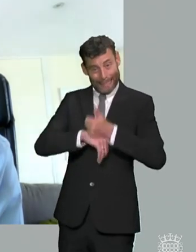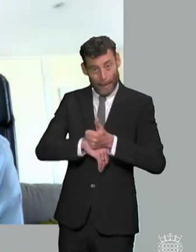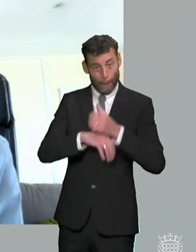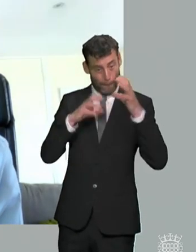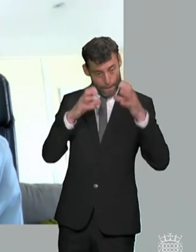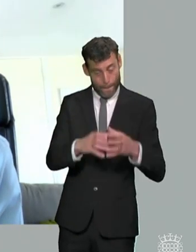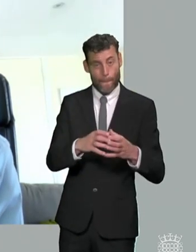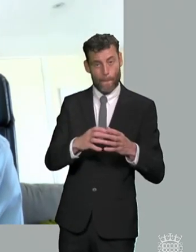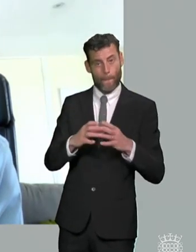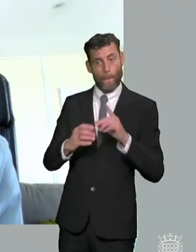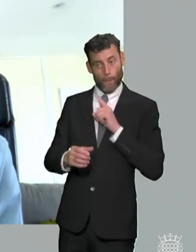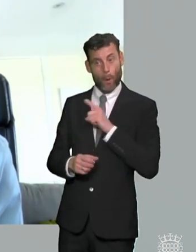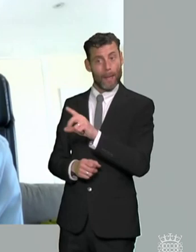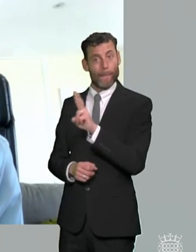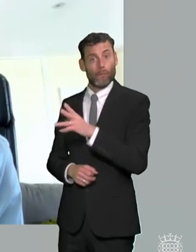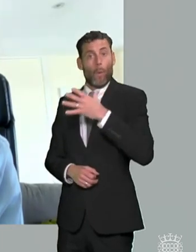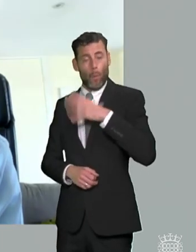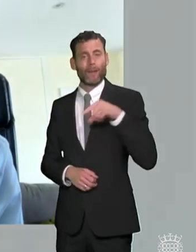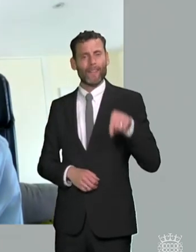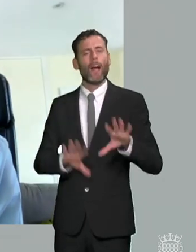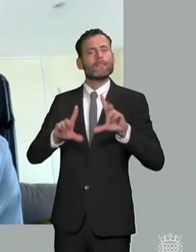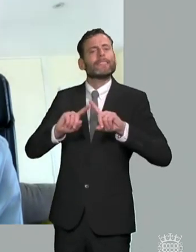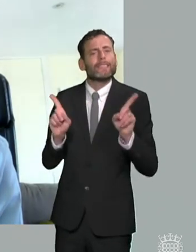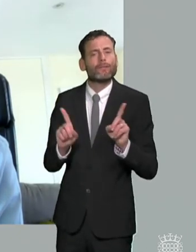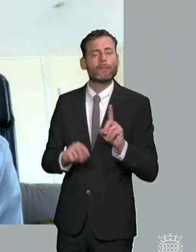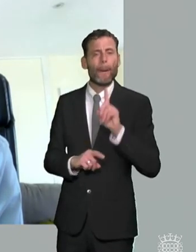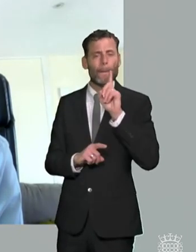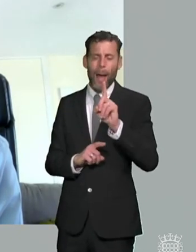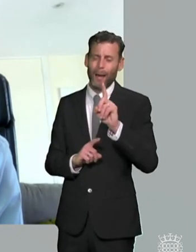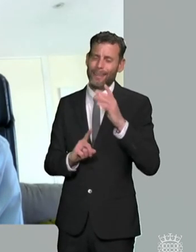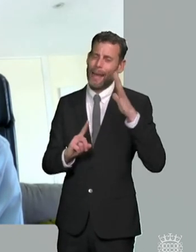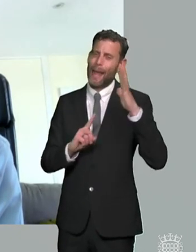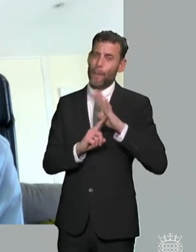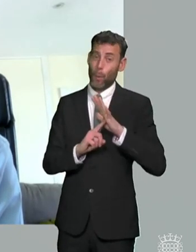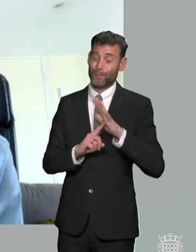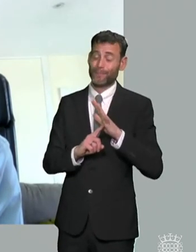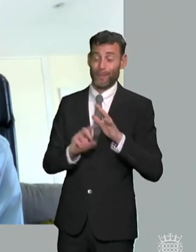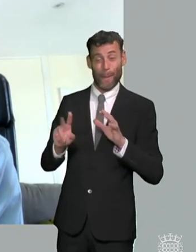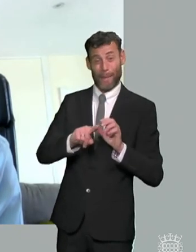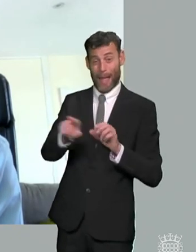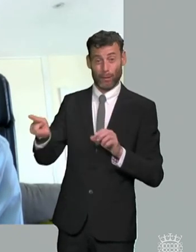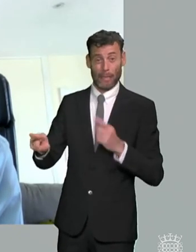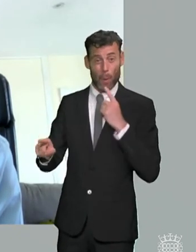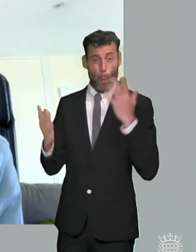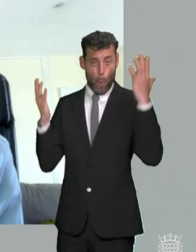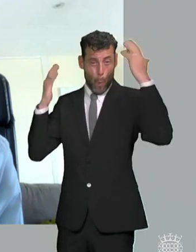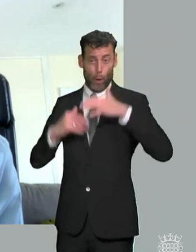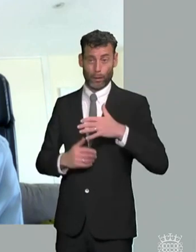family but the overarching message we're getting from families is huge concern around this proposal